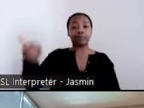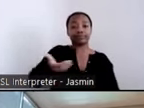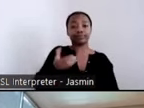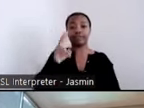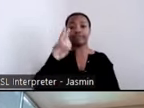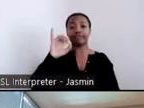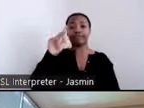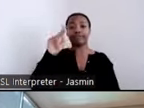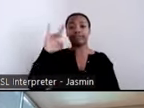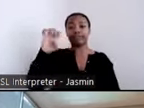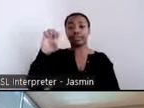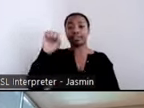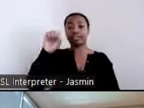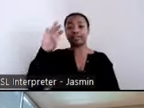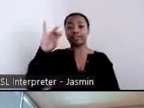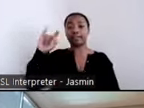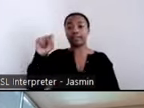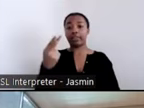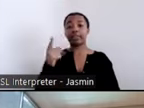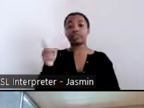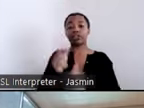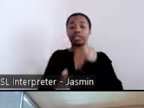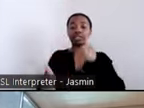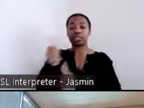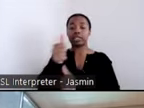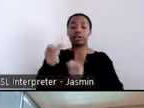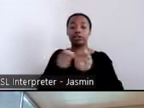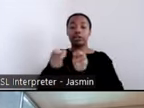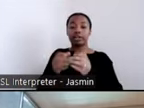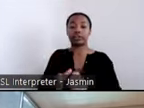Executive Director of the Alliance of Disability Advocates, which is a Center for